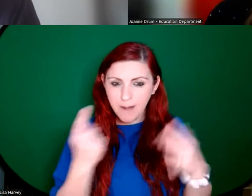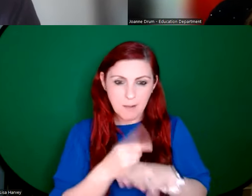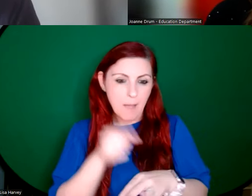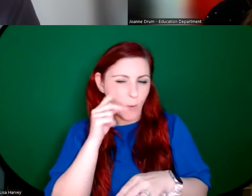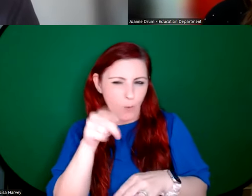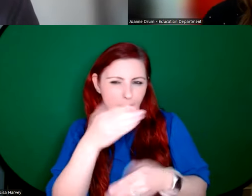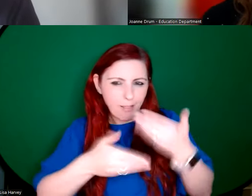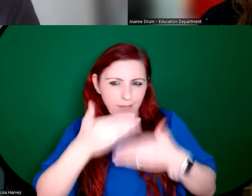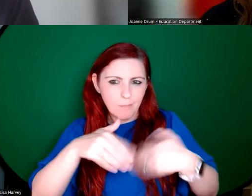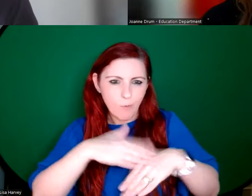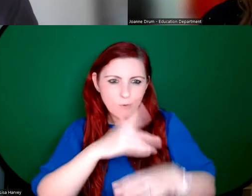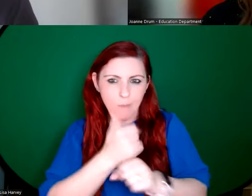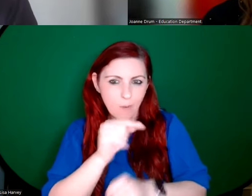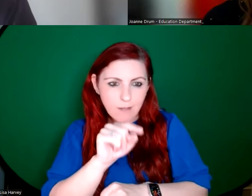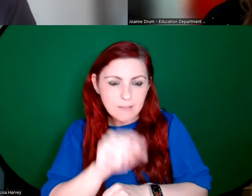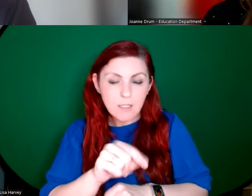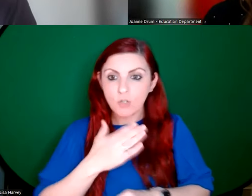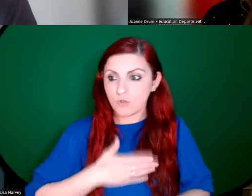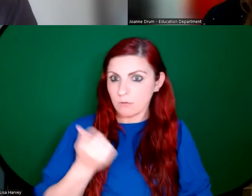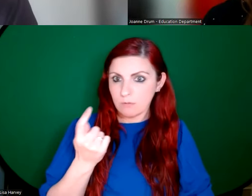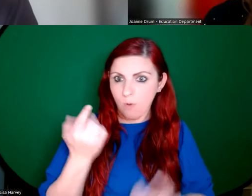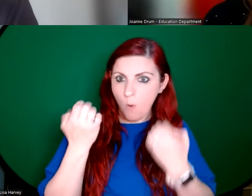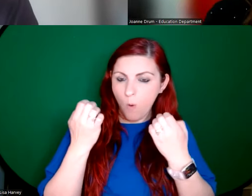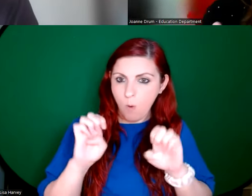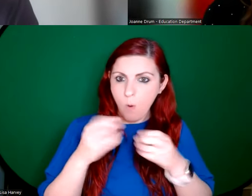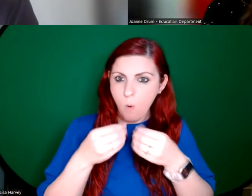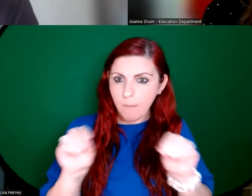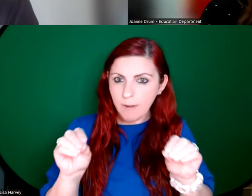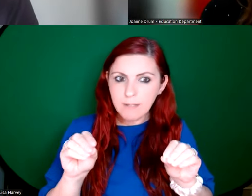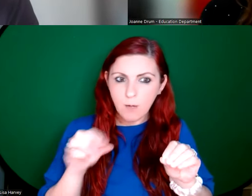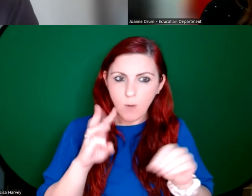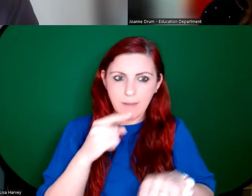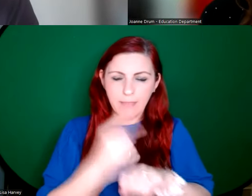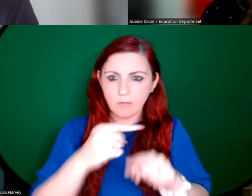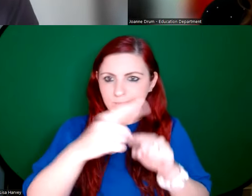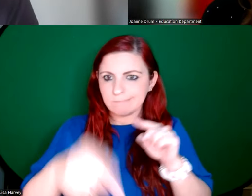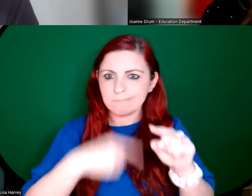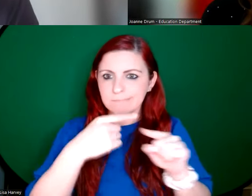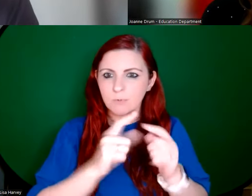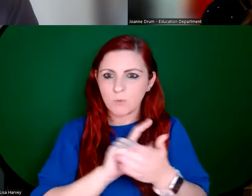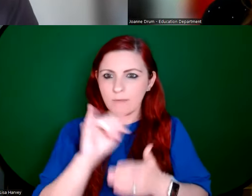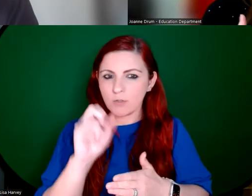Marie, the exhibition is just opened and it will be there until the 12th of January. But because of the sensitivity to light of some of the pieces in there,